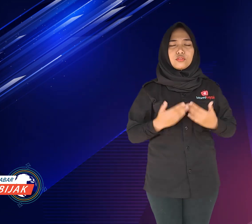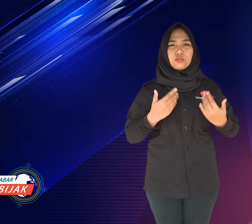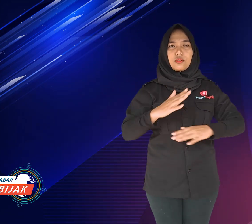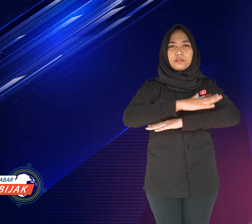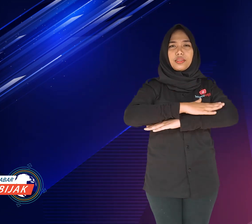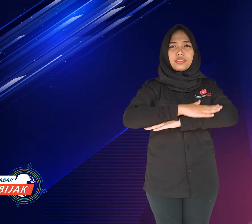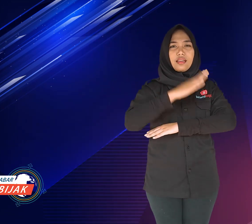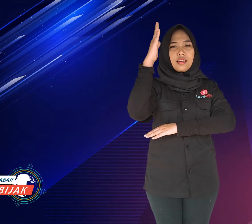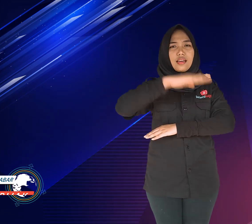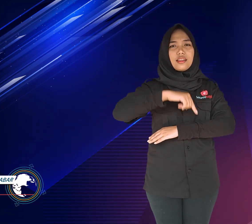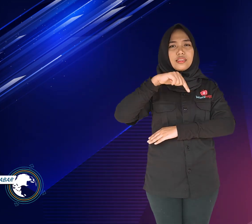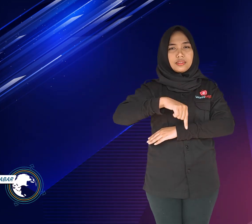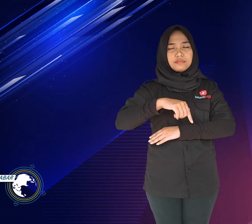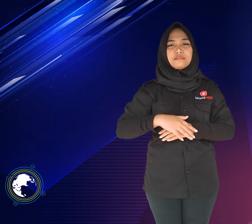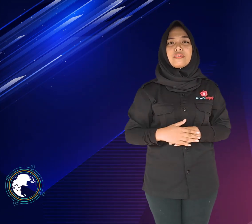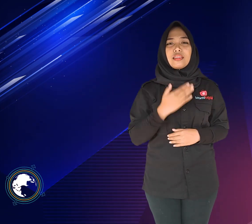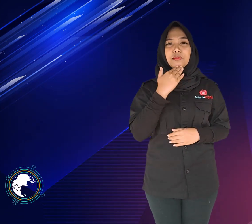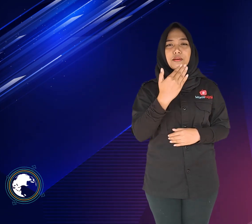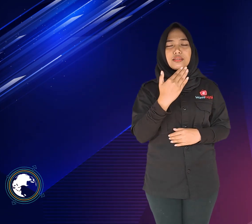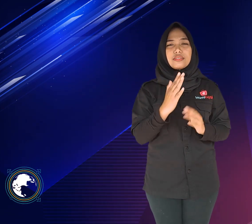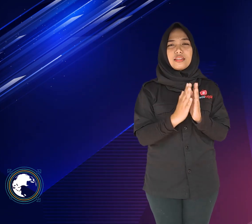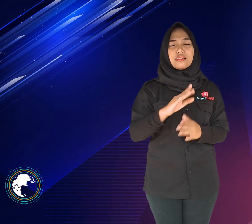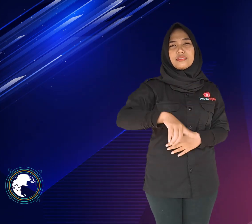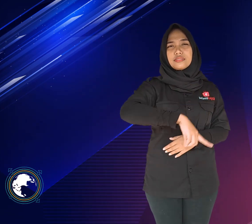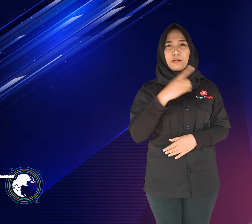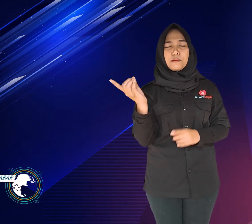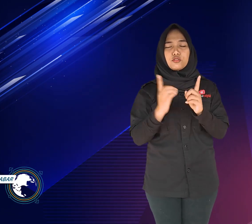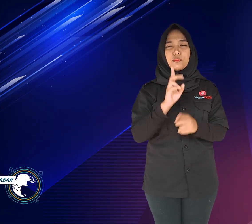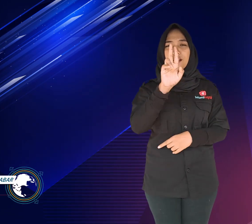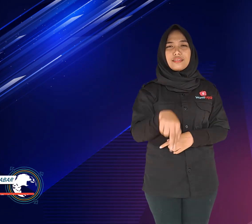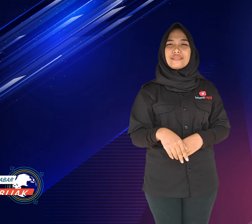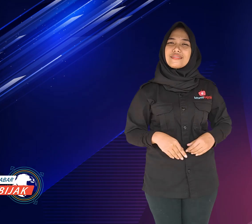That is all the news that I inform you, thank you and see you again.